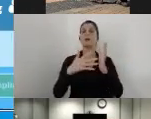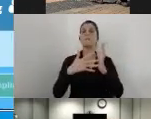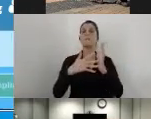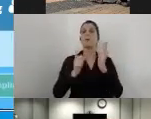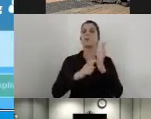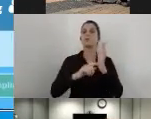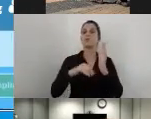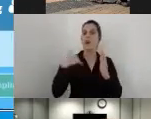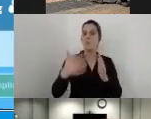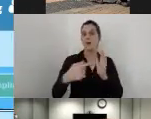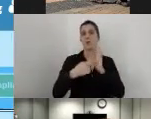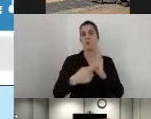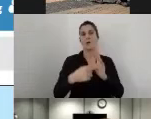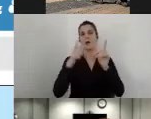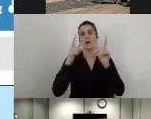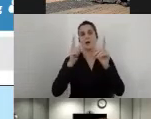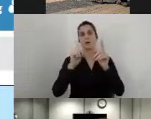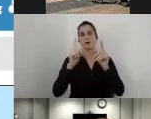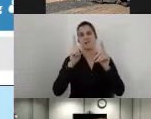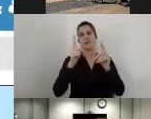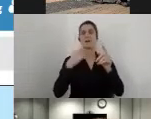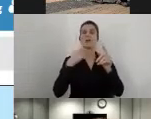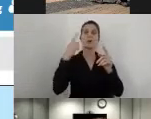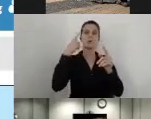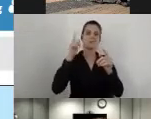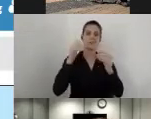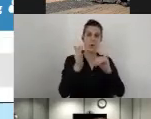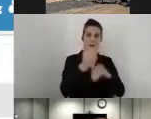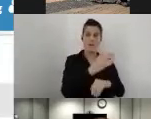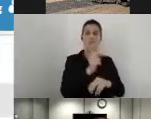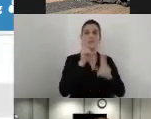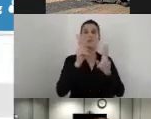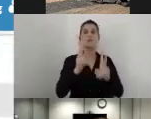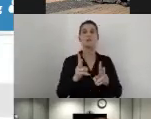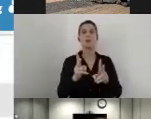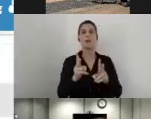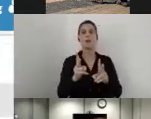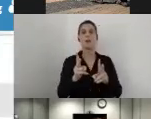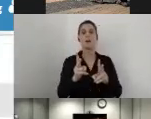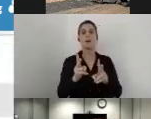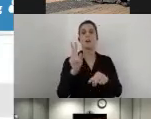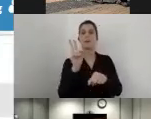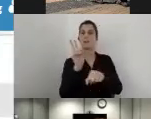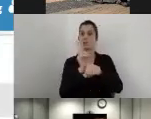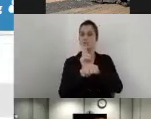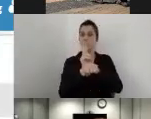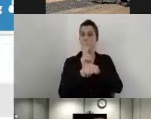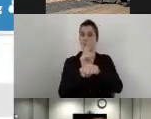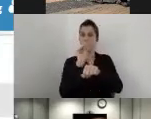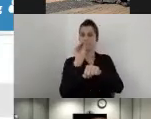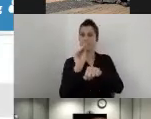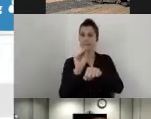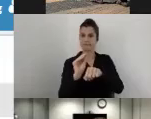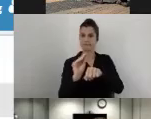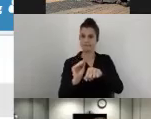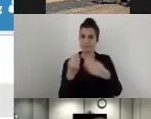that also this is not relevant here. Then I can save all the requirements that I feel here. So only two are relevant,